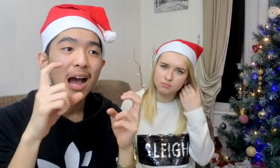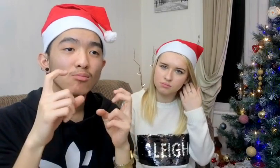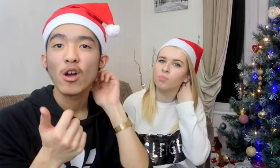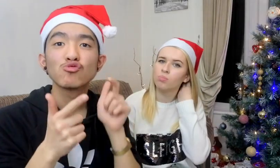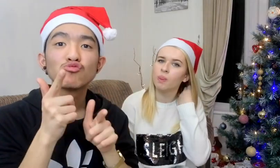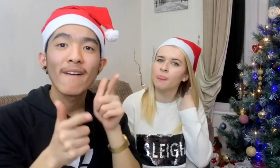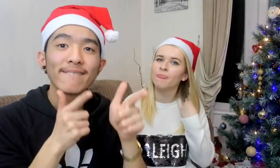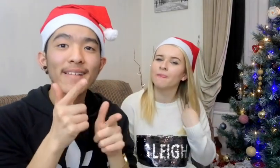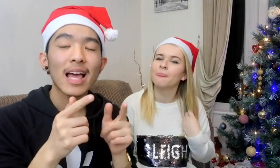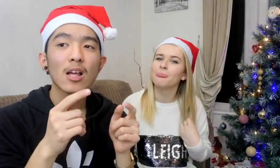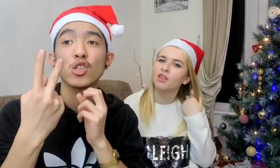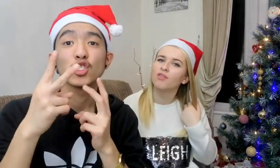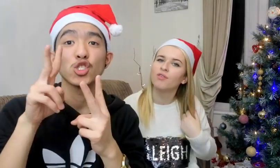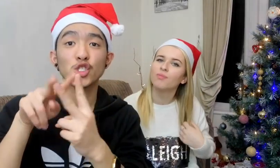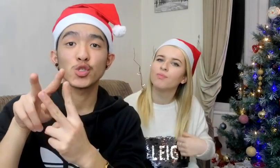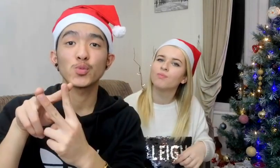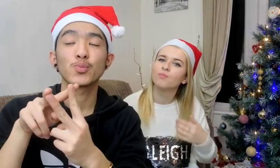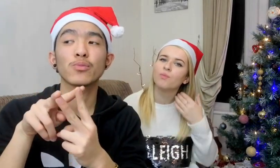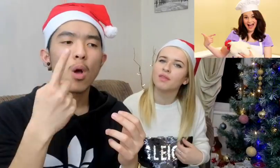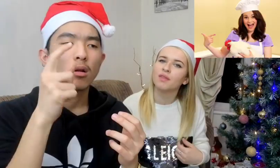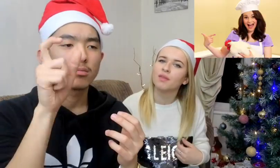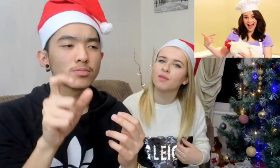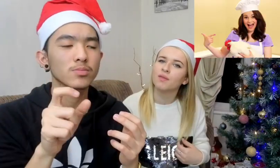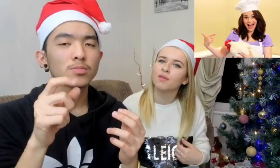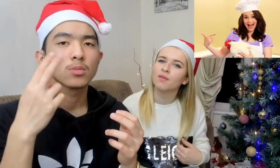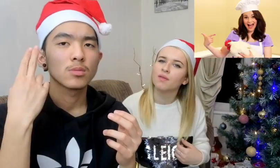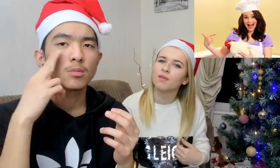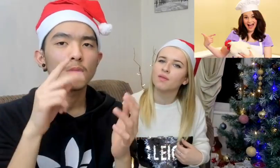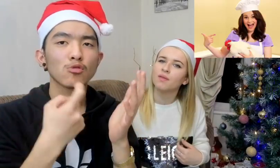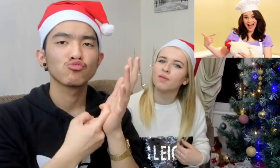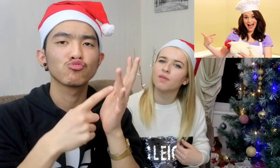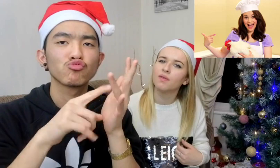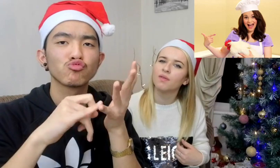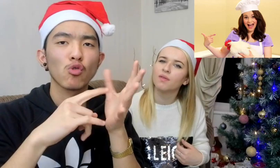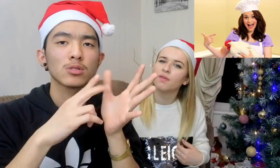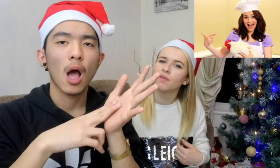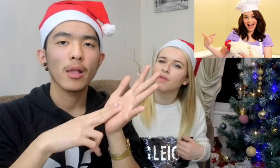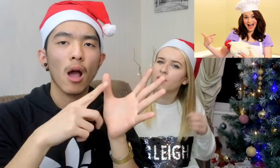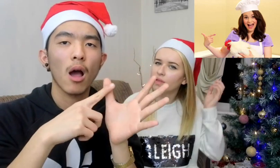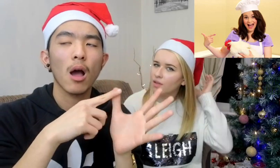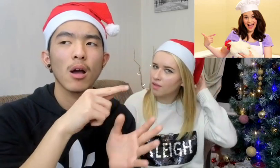His videos are about travelling The other two idols are An American baker, Youtuber Star called Rosanna Pansino